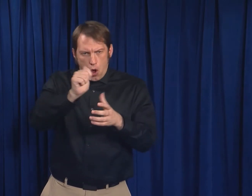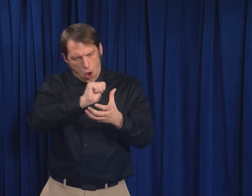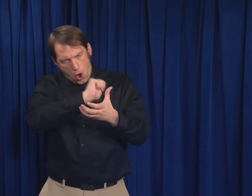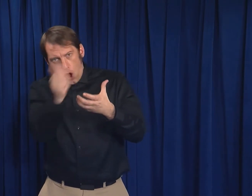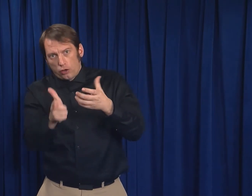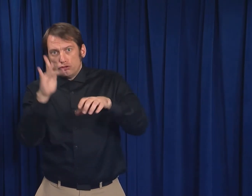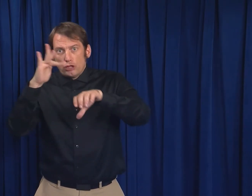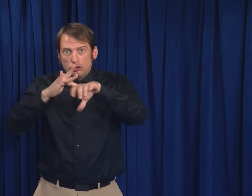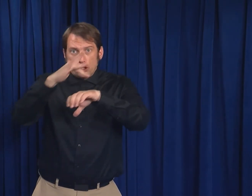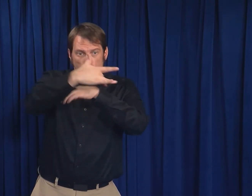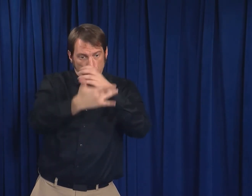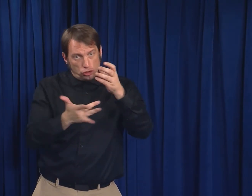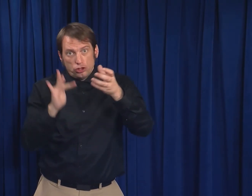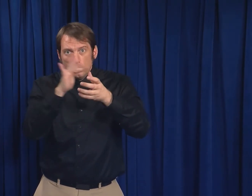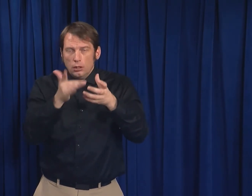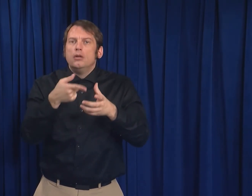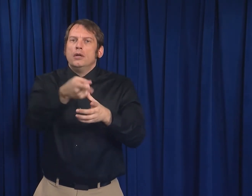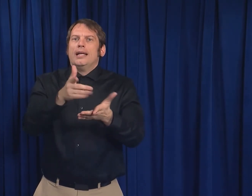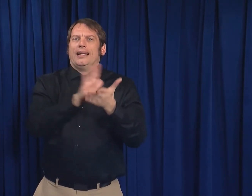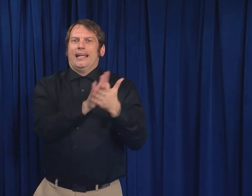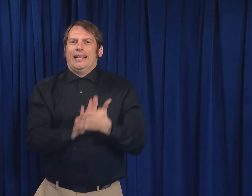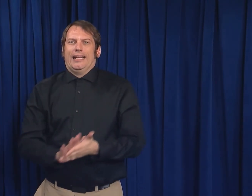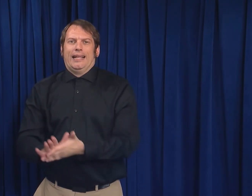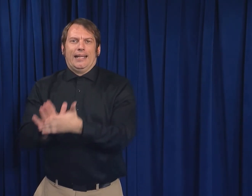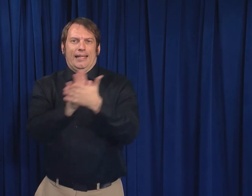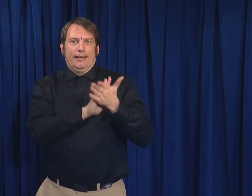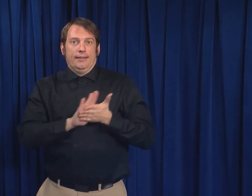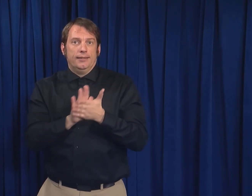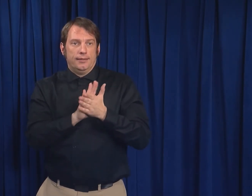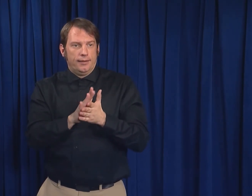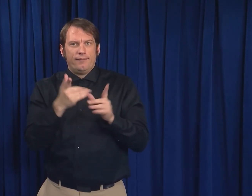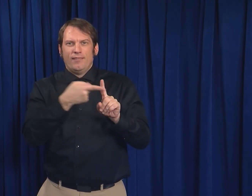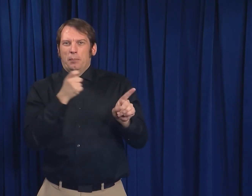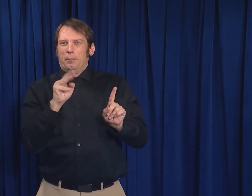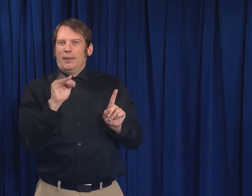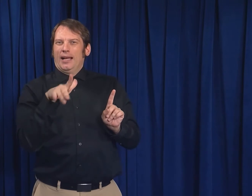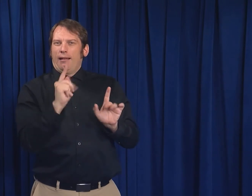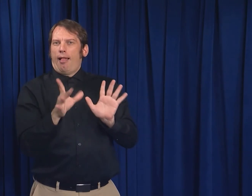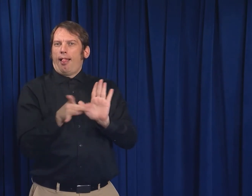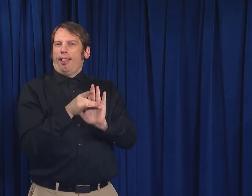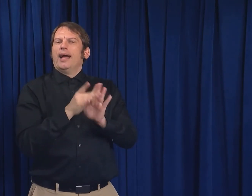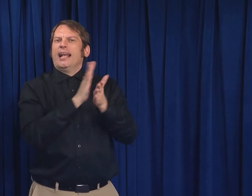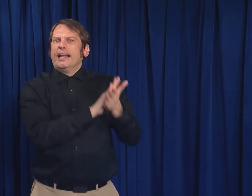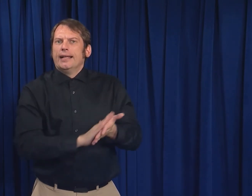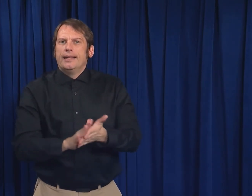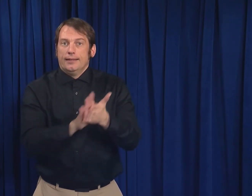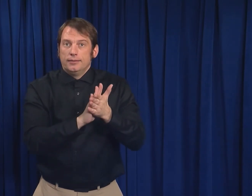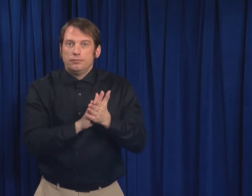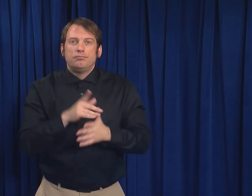that come into contact with breast milk.